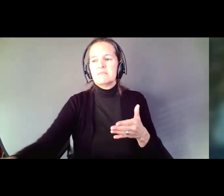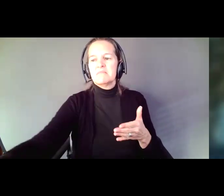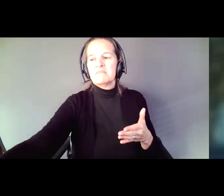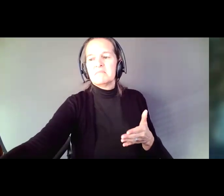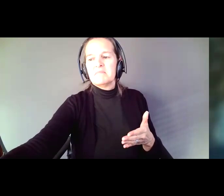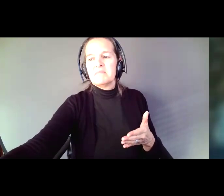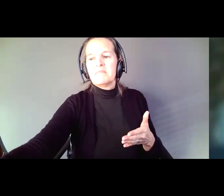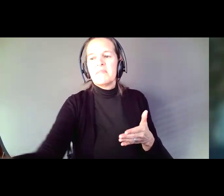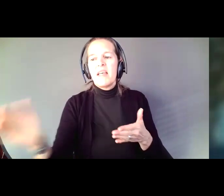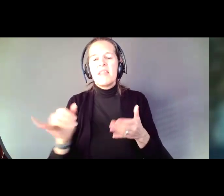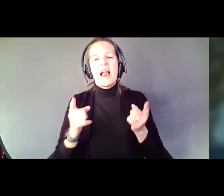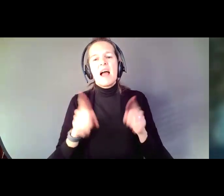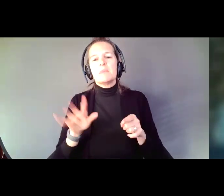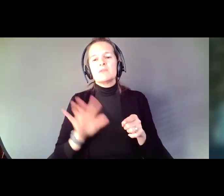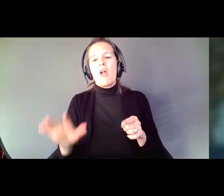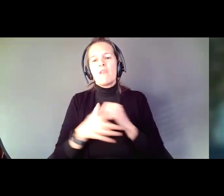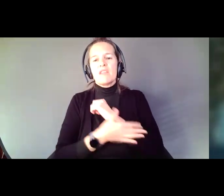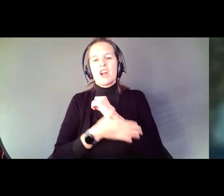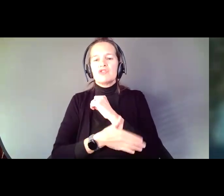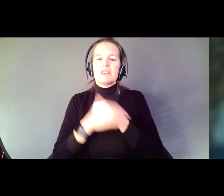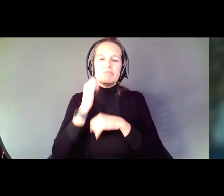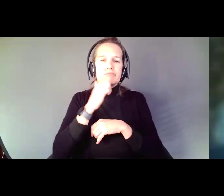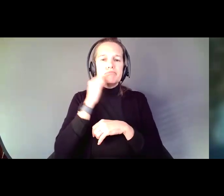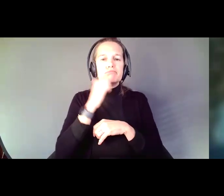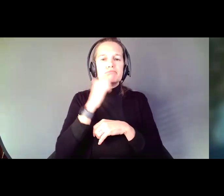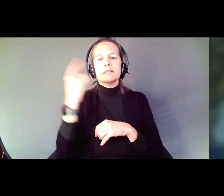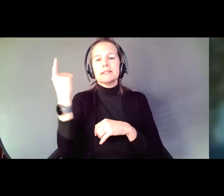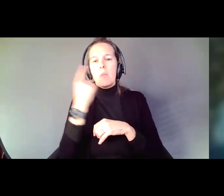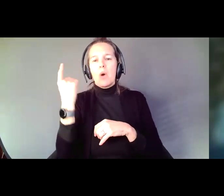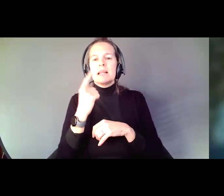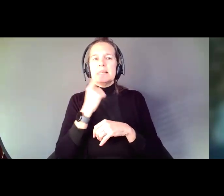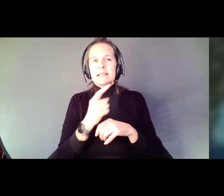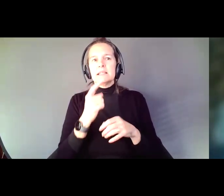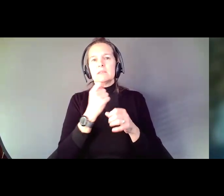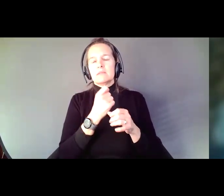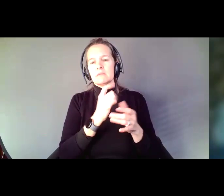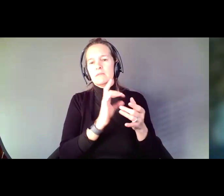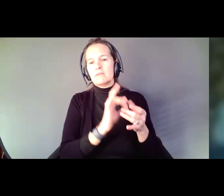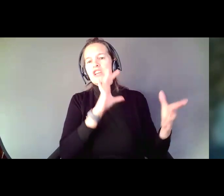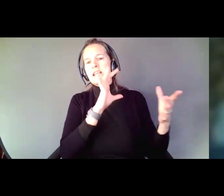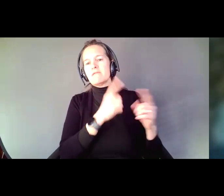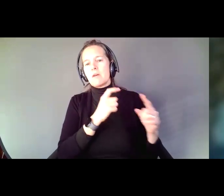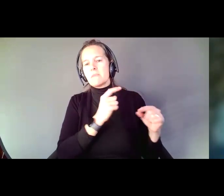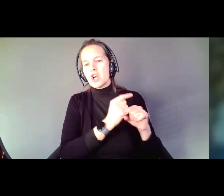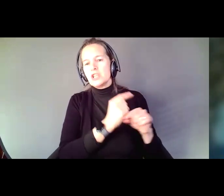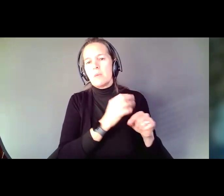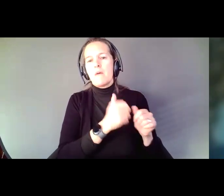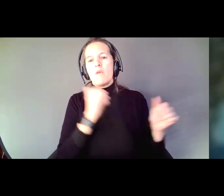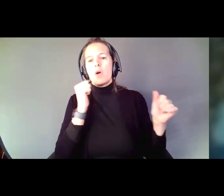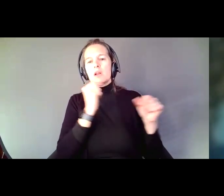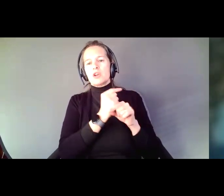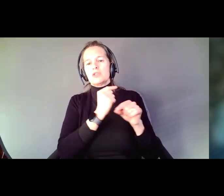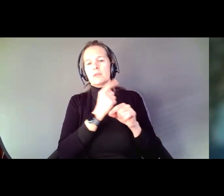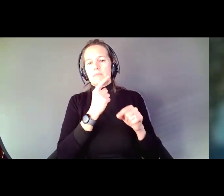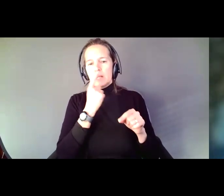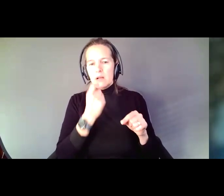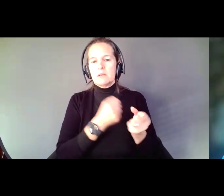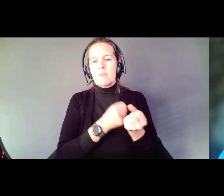Day after day, someone is freed of guardianship or avoids guardianship because of Supported Decision Making. I told you Jenny Hatch's case was 10 years ago.